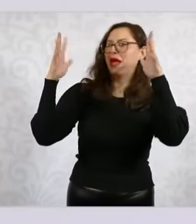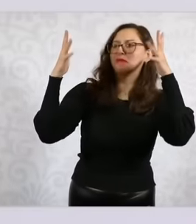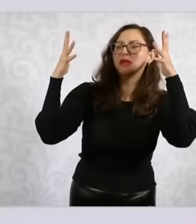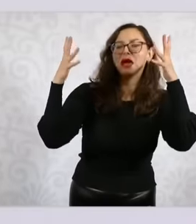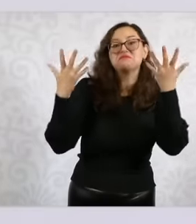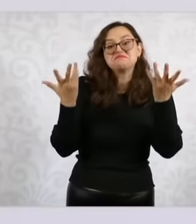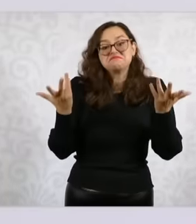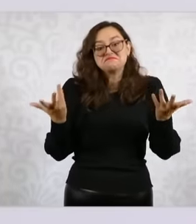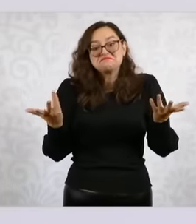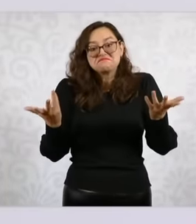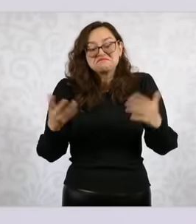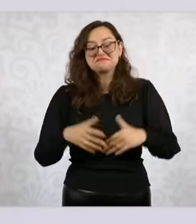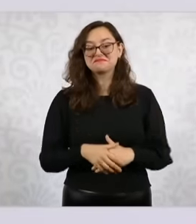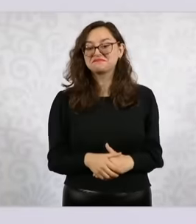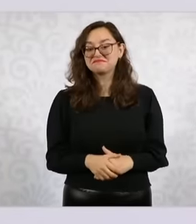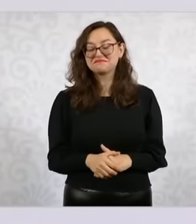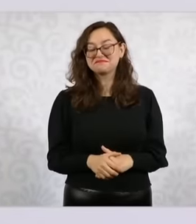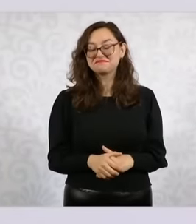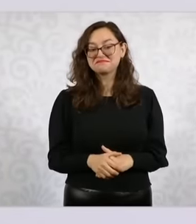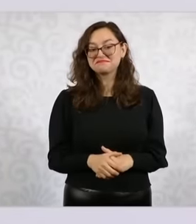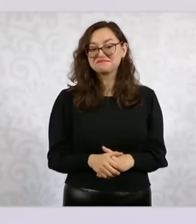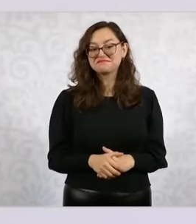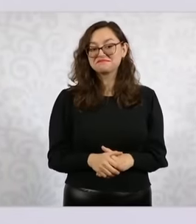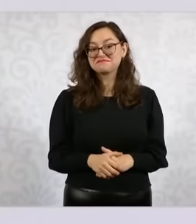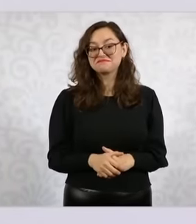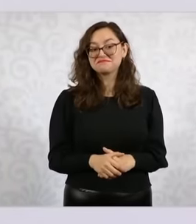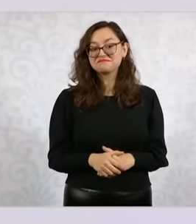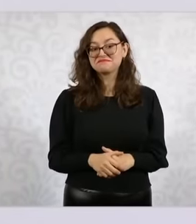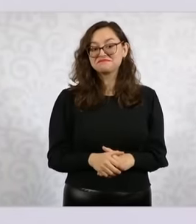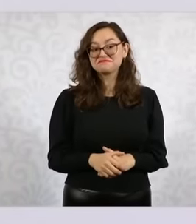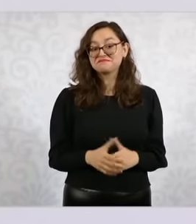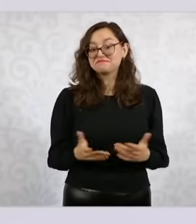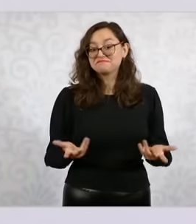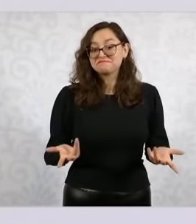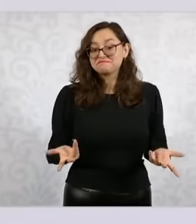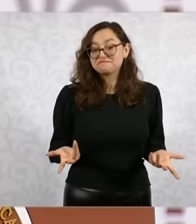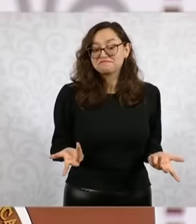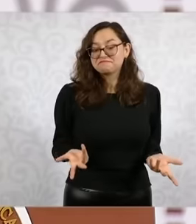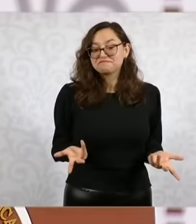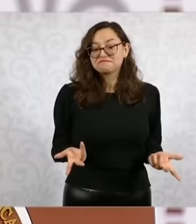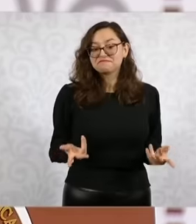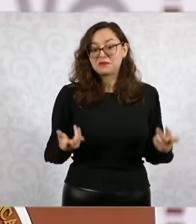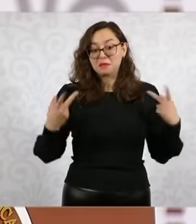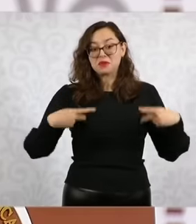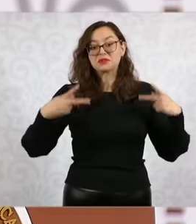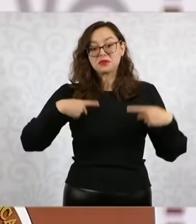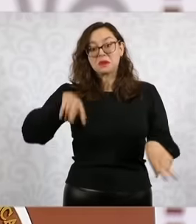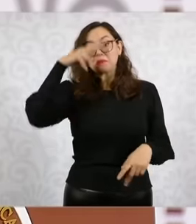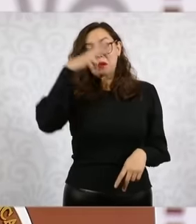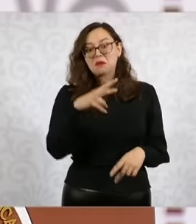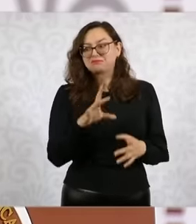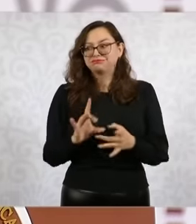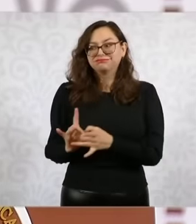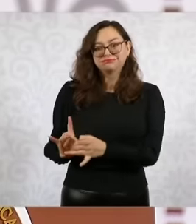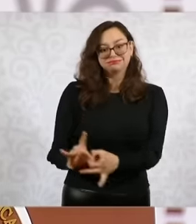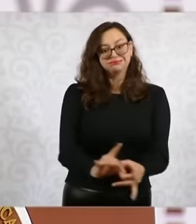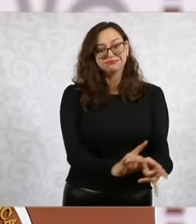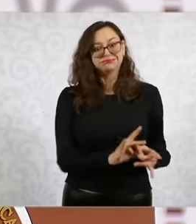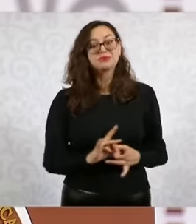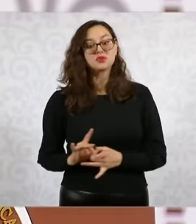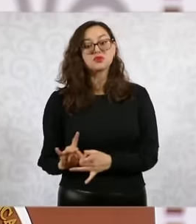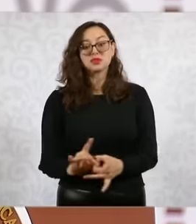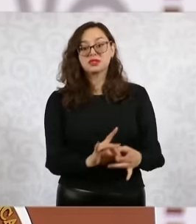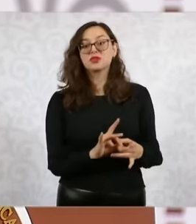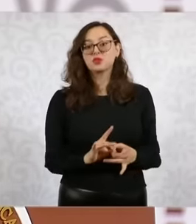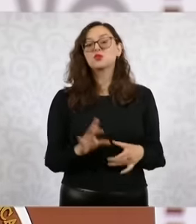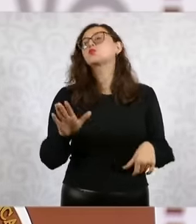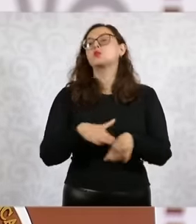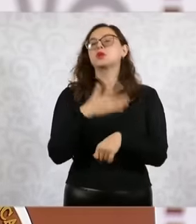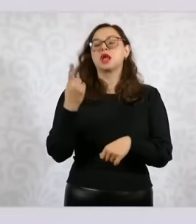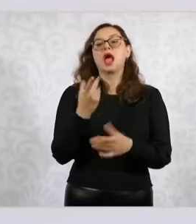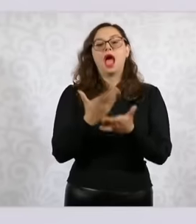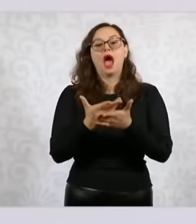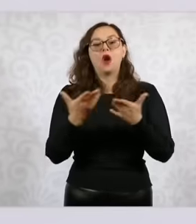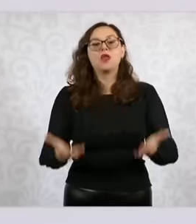eh The union of Mexicans is based on freedoms, democracy and justice. We cannot